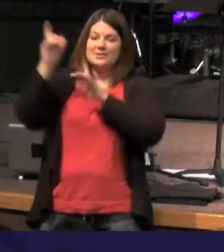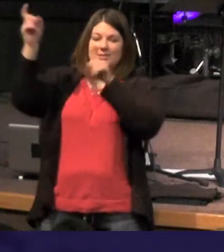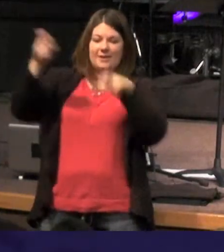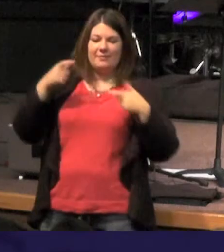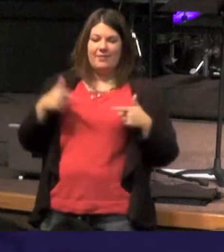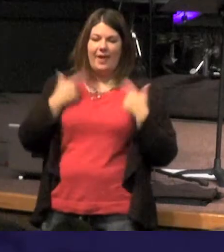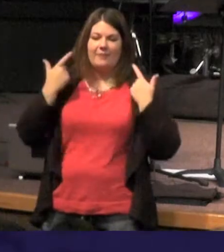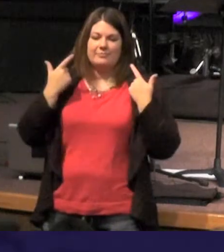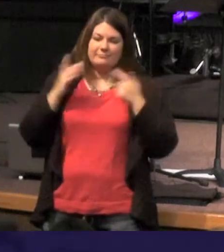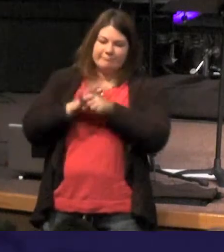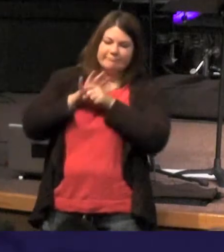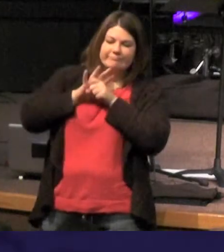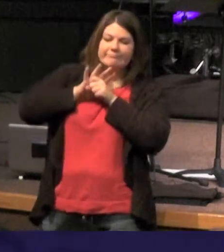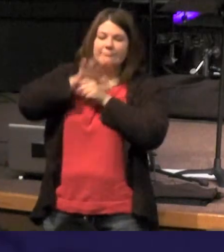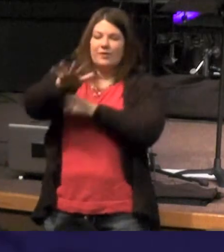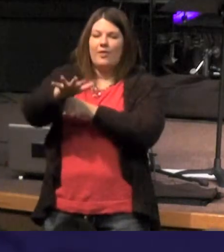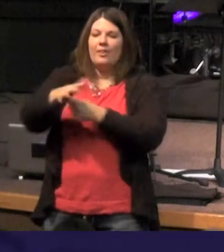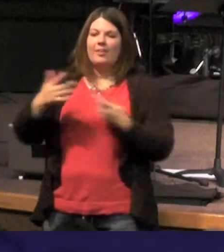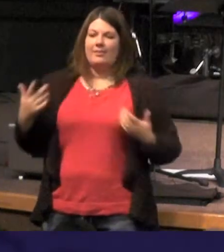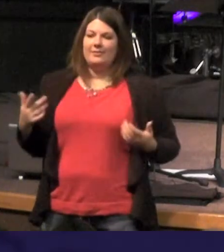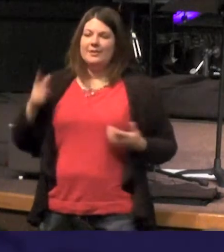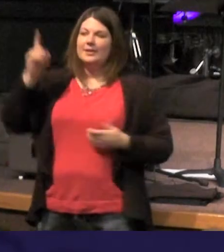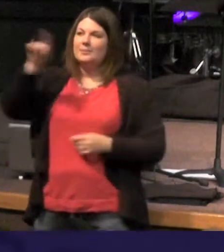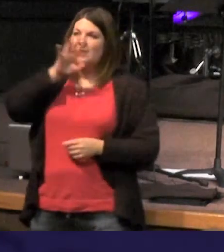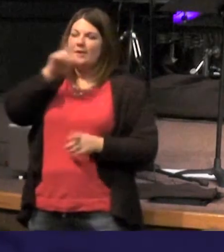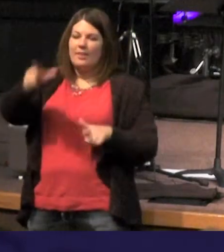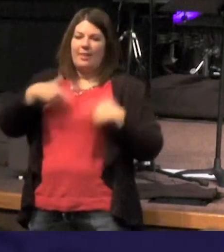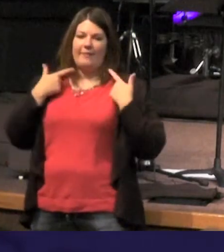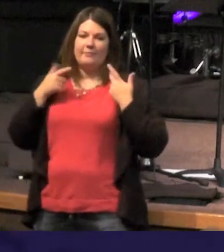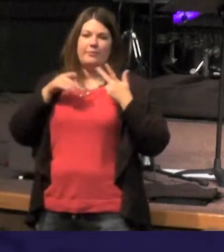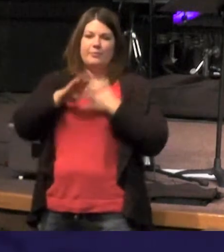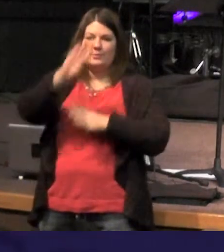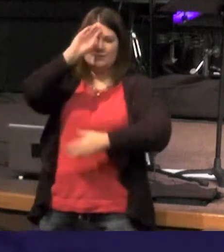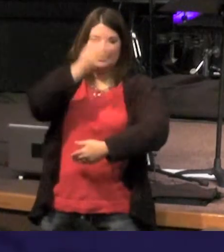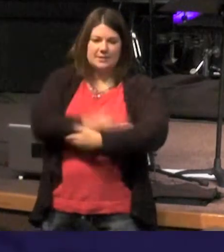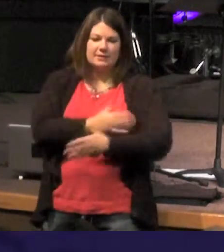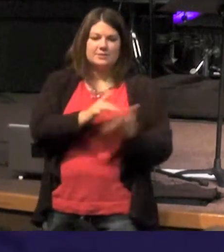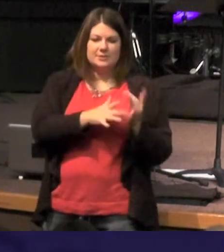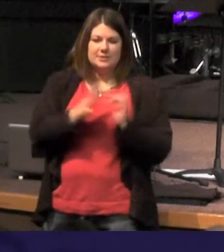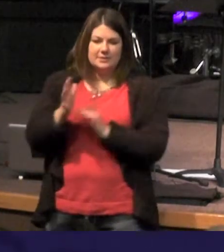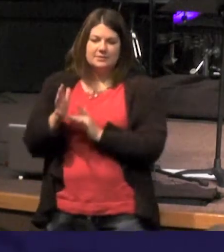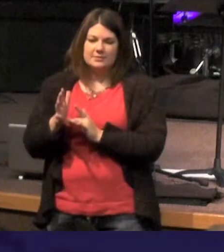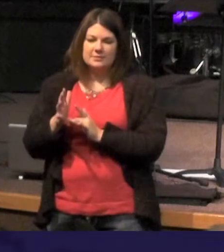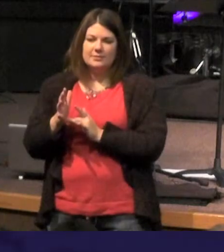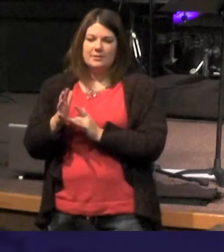and life to the fullest and he speaks life only through His Son Jesus Christ because the Word